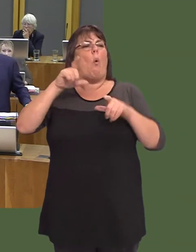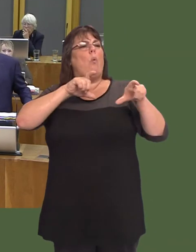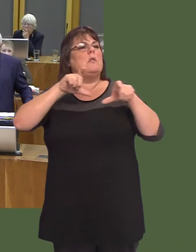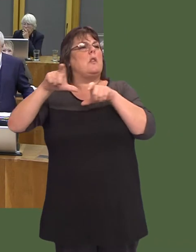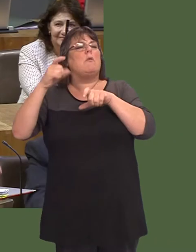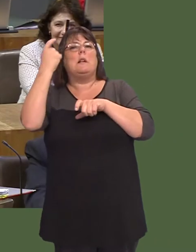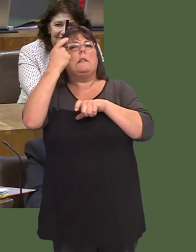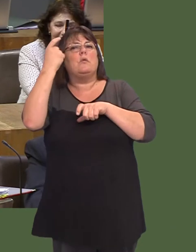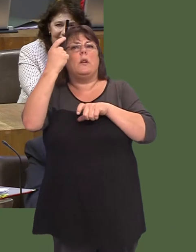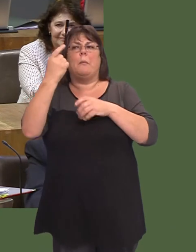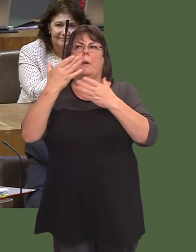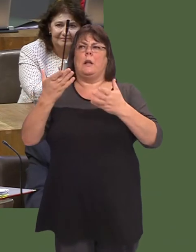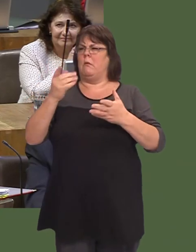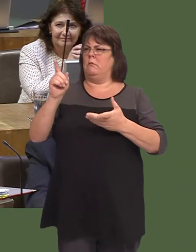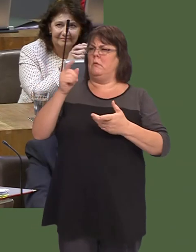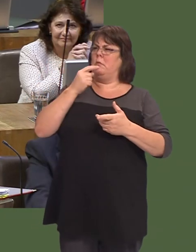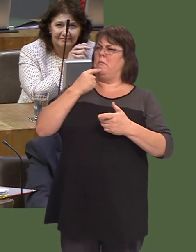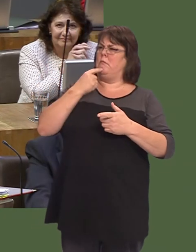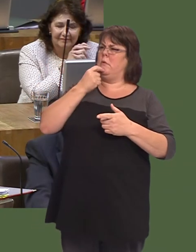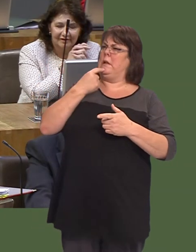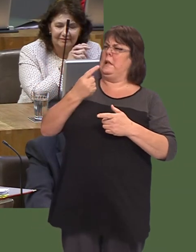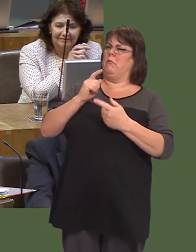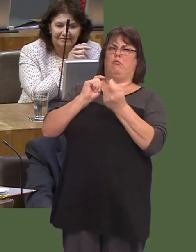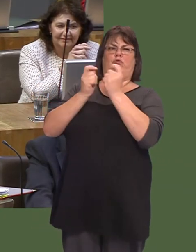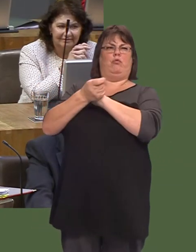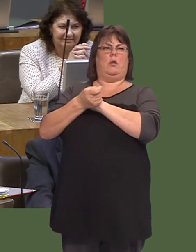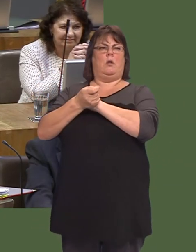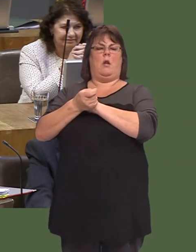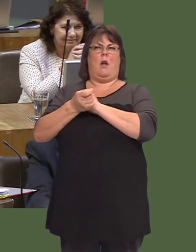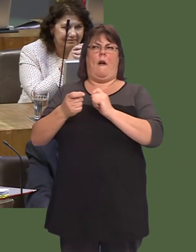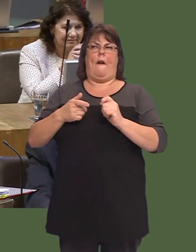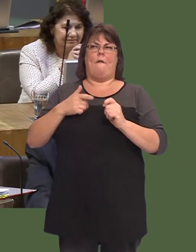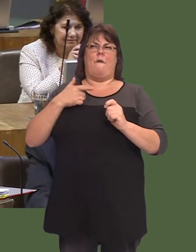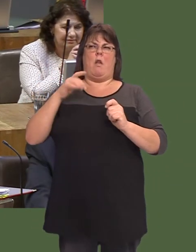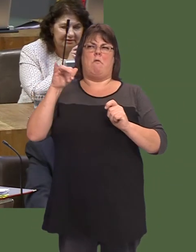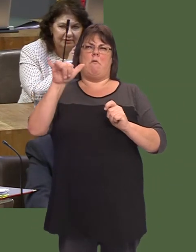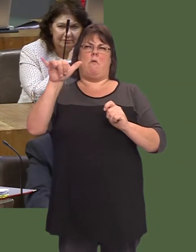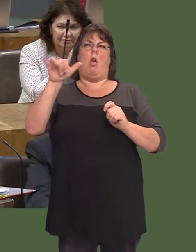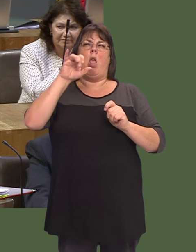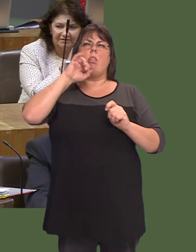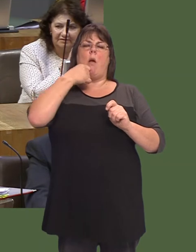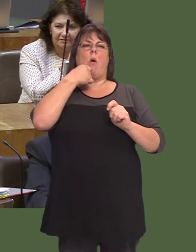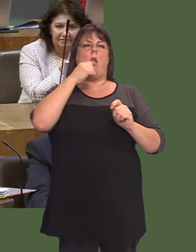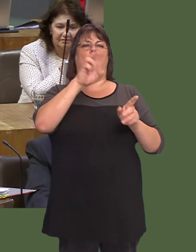still considering it.í That suggests to me that theyíre going to axe the lagoon, and that is something that is a great concern to me and, Iím sure, Members of this Chamber,